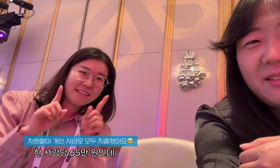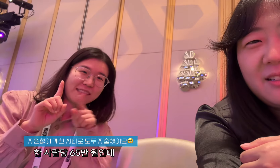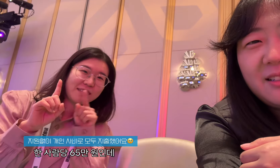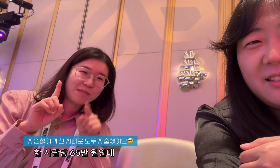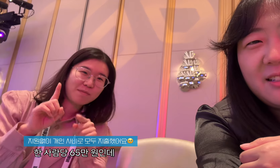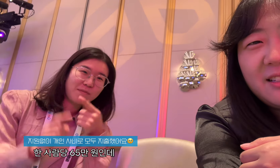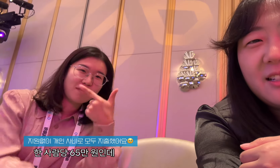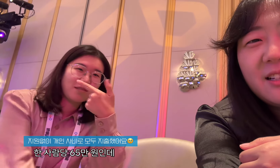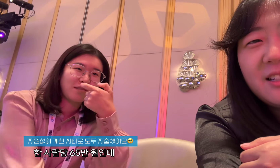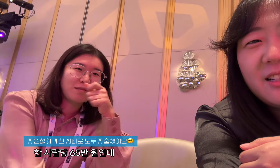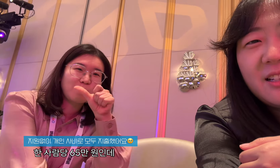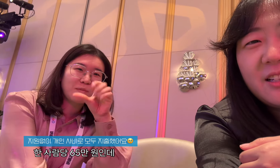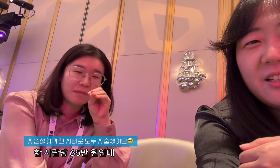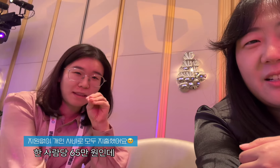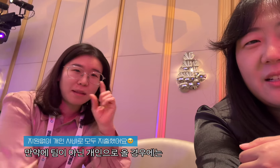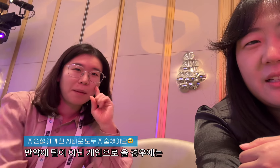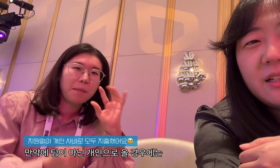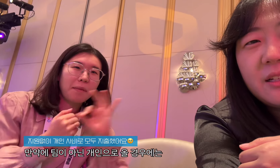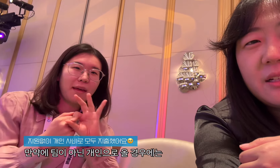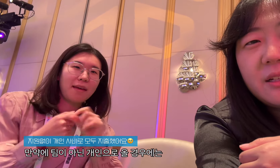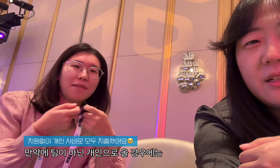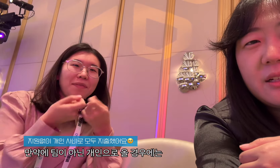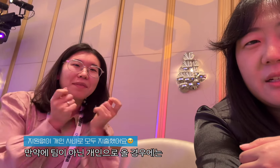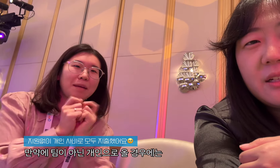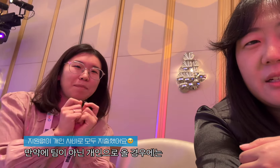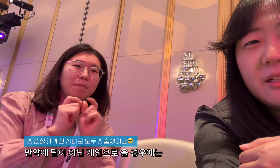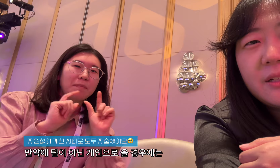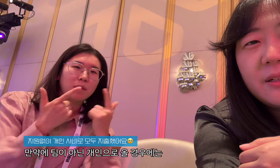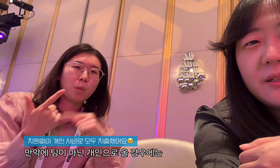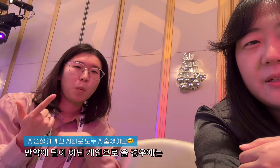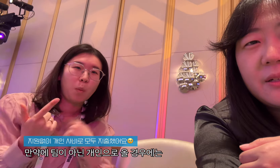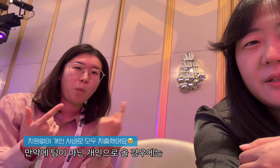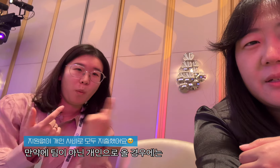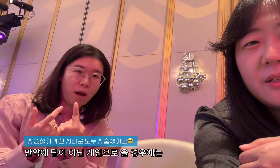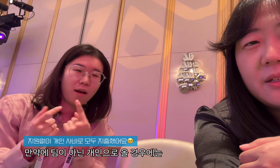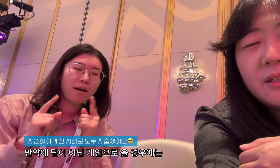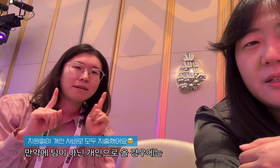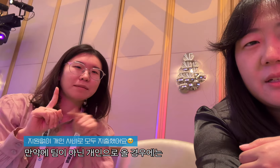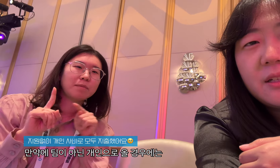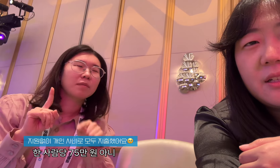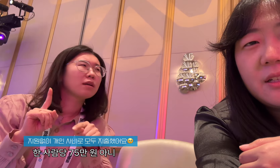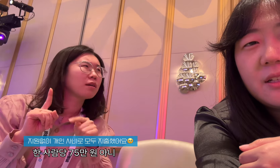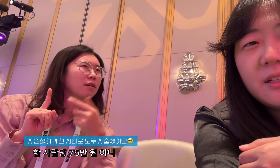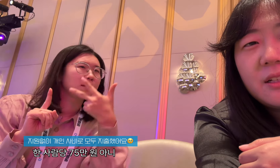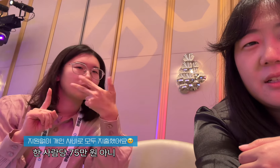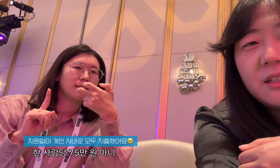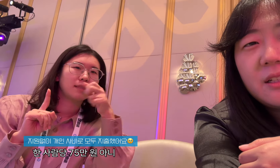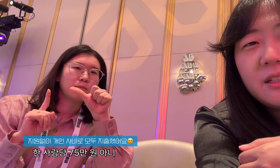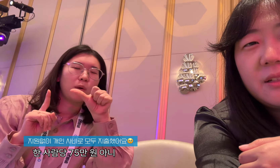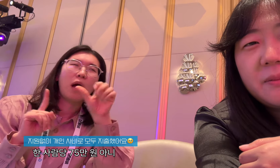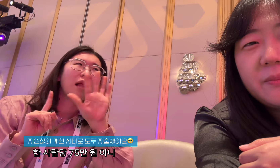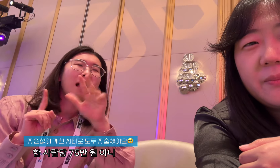I spent it all with my own money without any support🥹 It costs 650,000 won per person, but if you come as an individual instead of a team, it 's about 750,000 won per person, no,